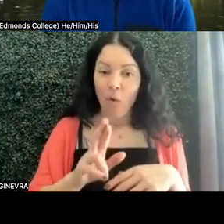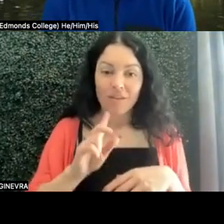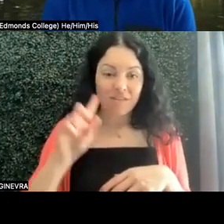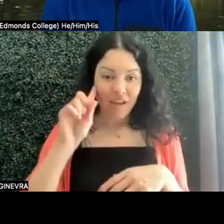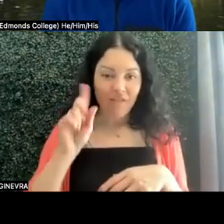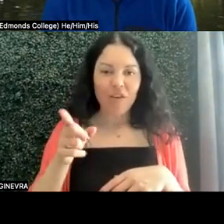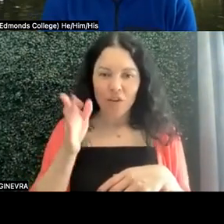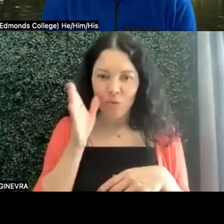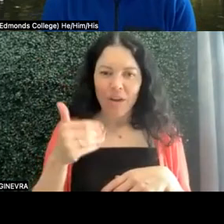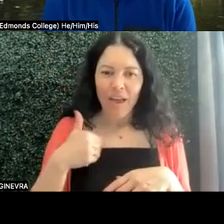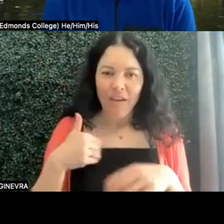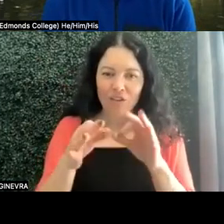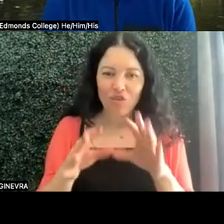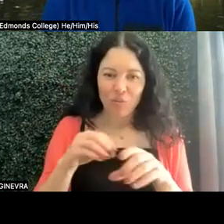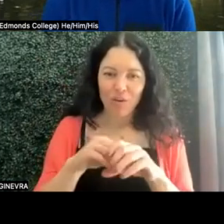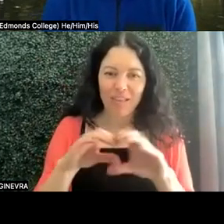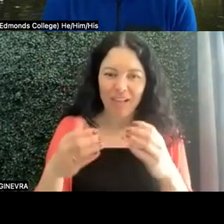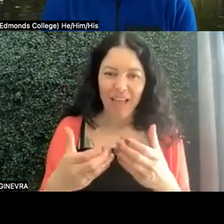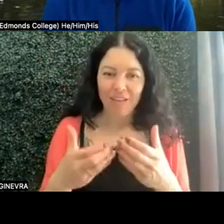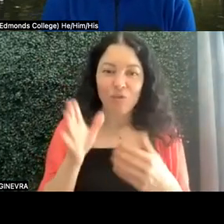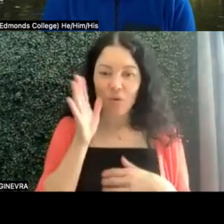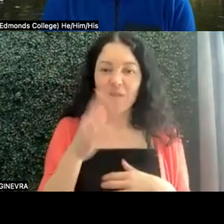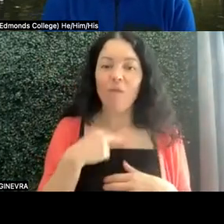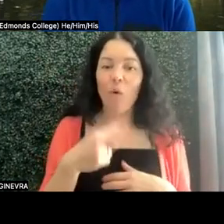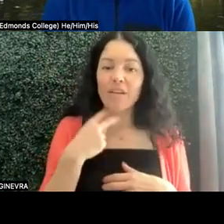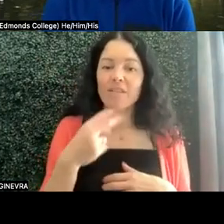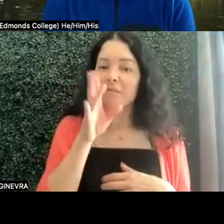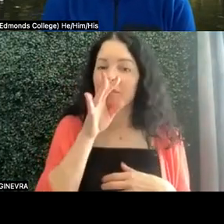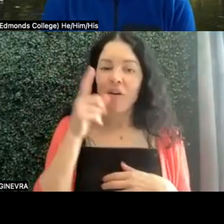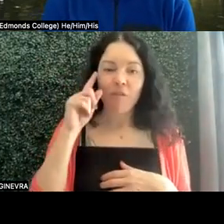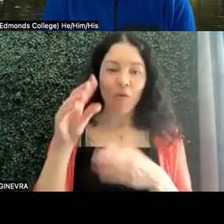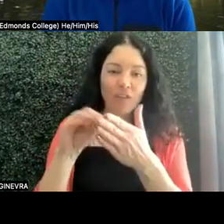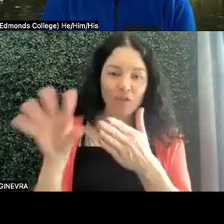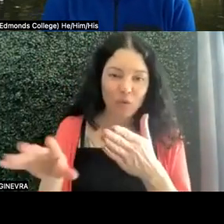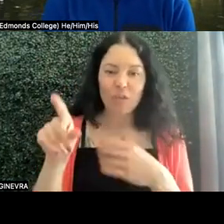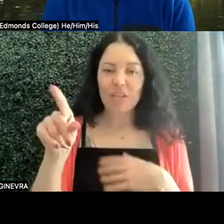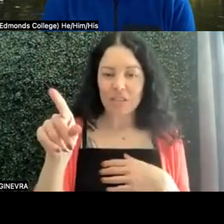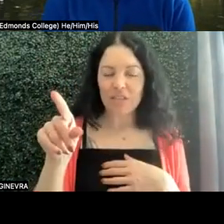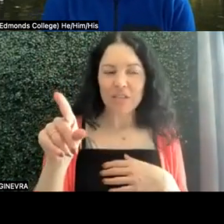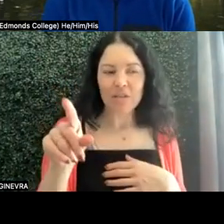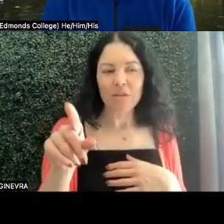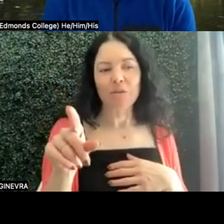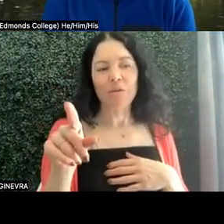in your class that would voice for the student who